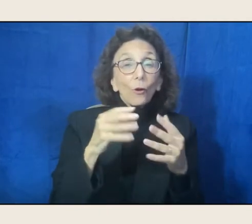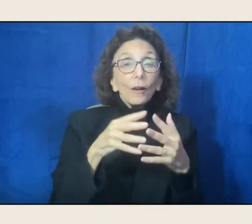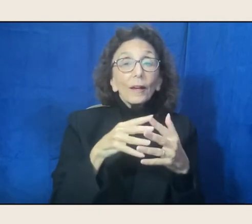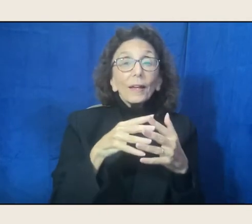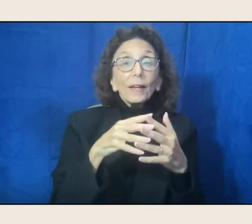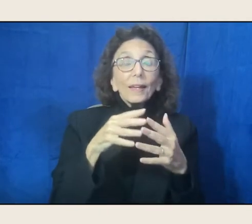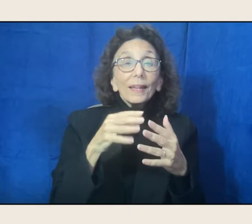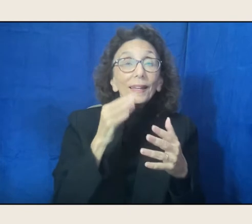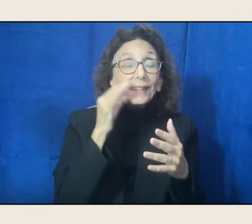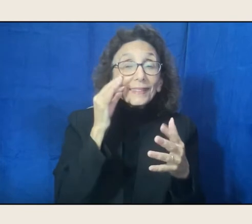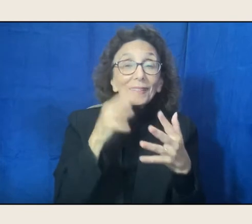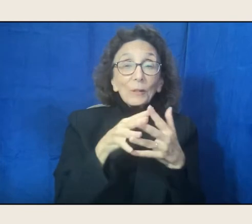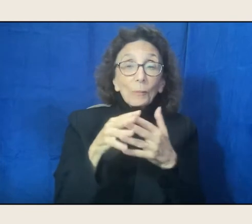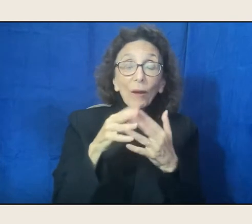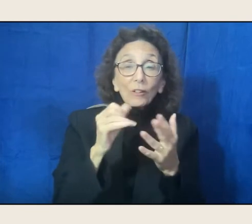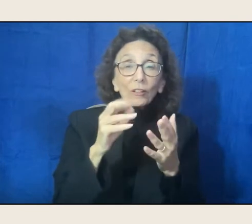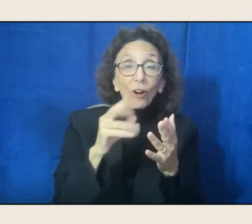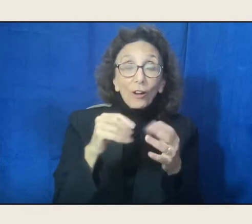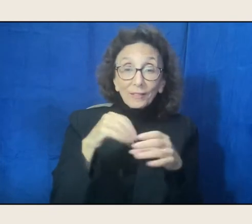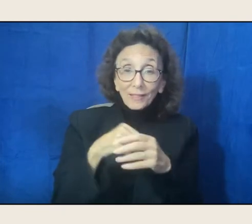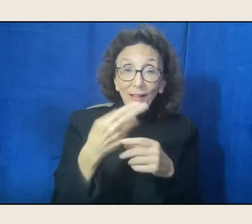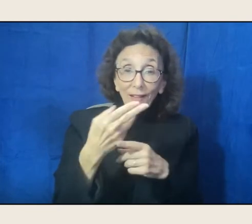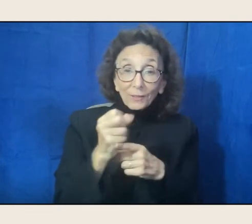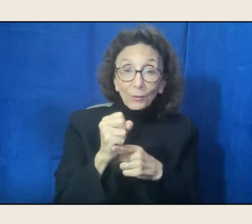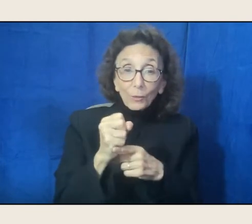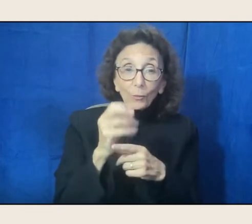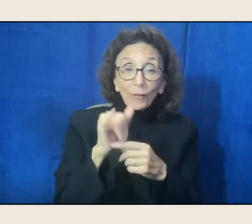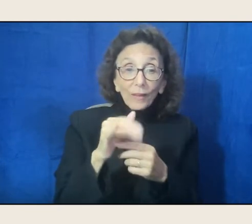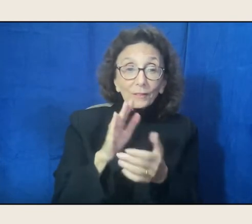and what that school was like at the time,